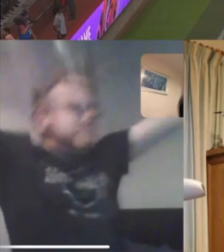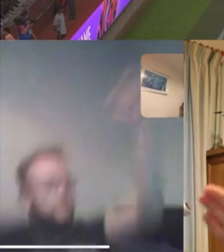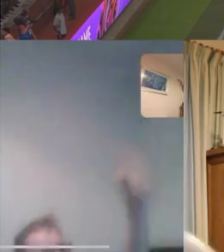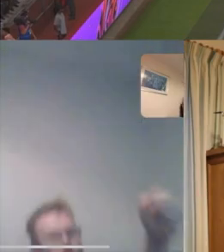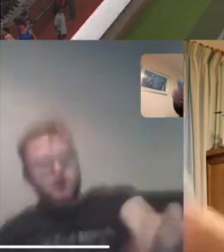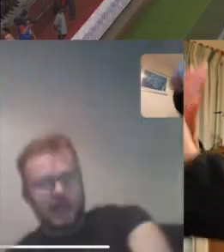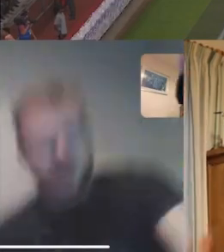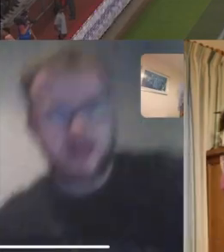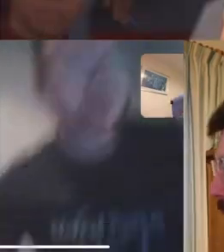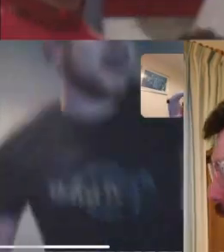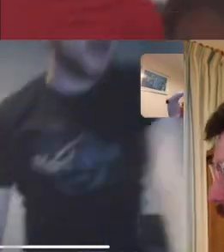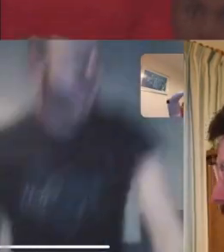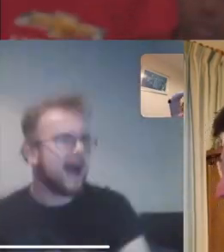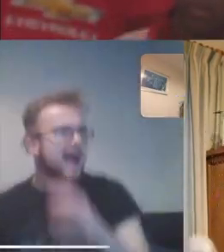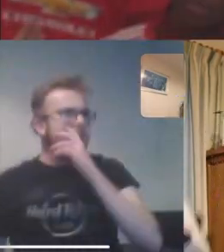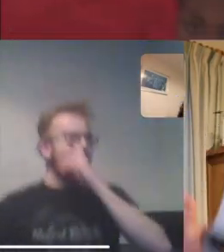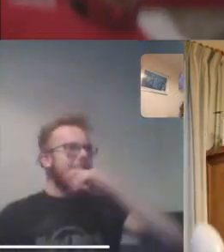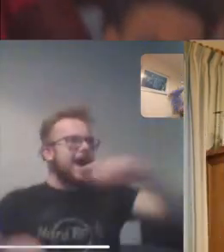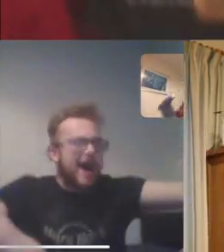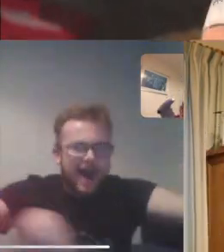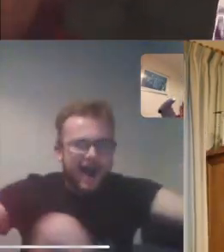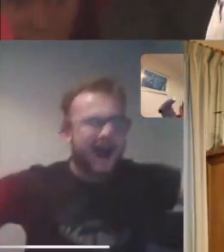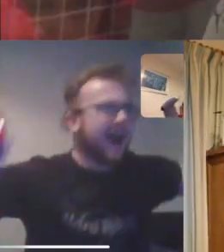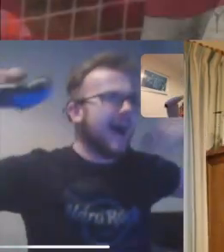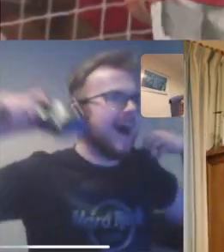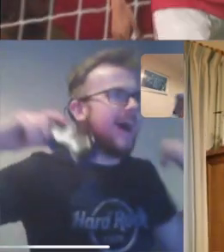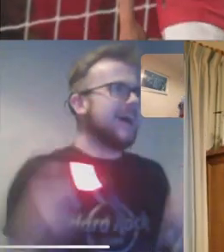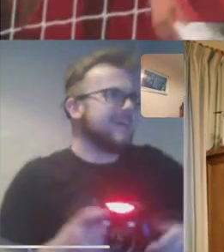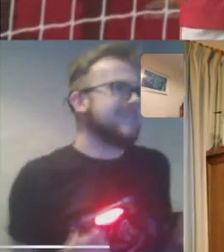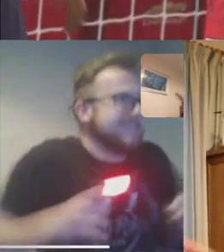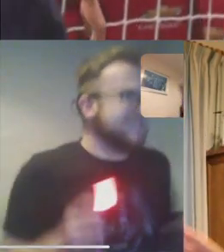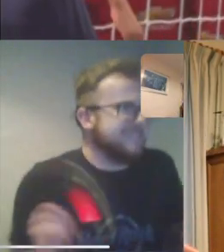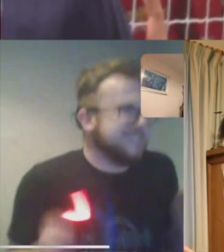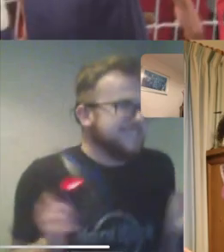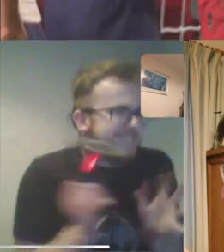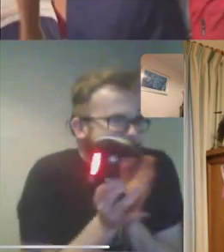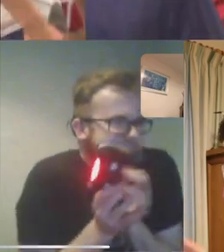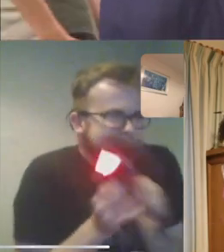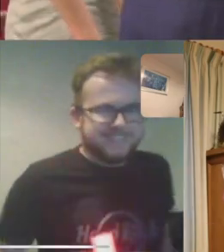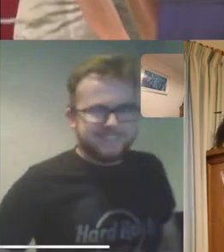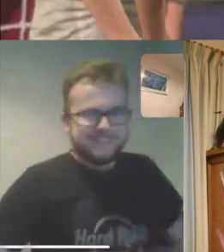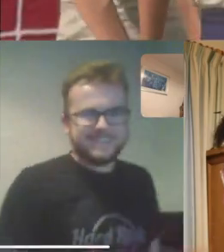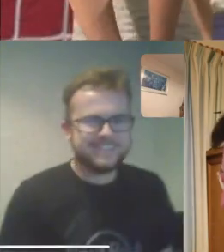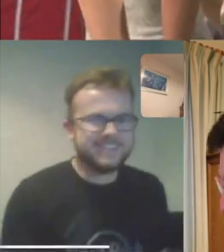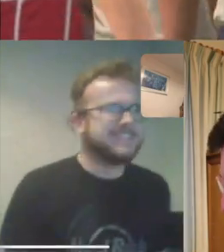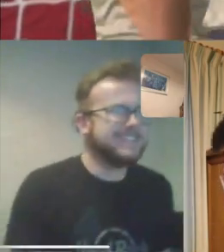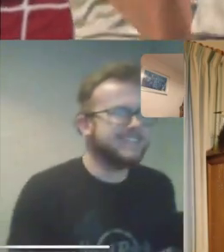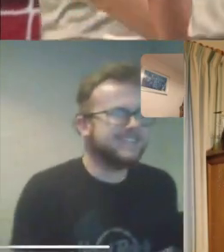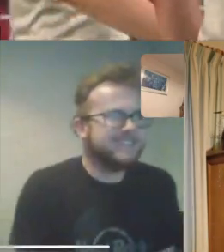Thomas : WHAT?!? Thomas: I've got the ball! Rhys: (*excited) hehehe Thomas: I've got the ball!